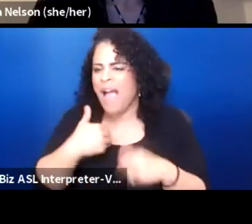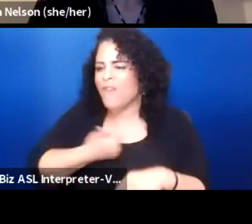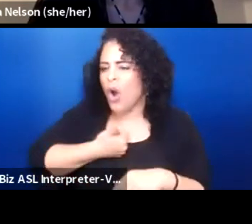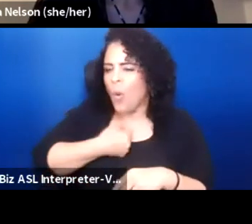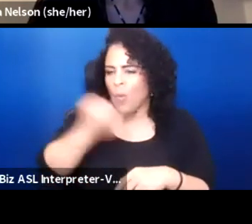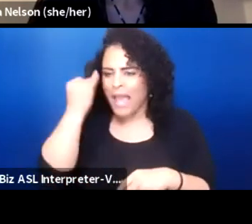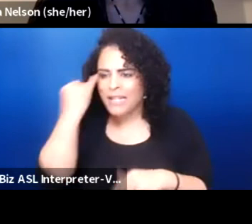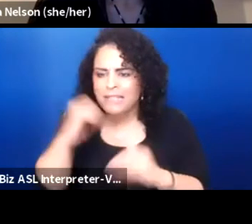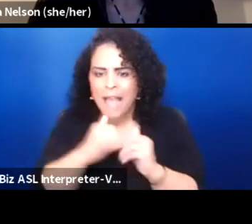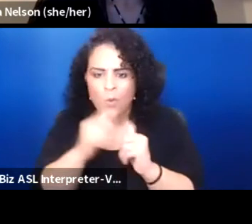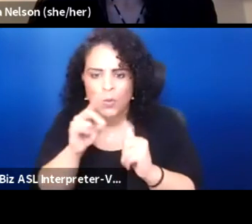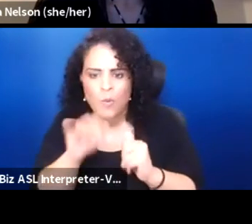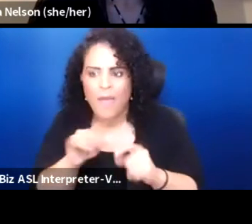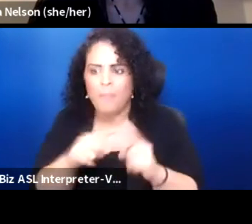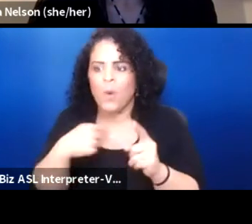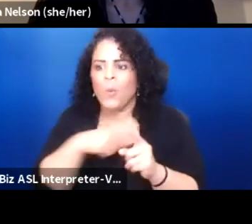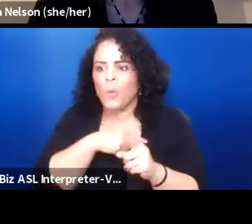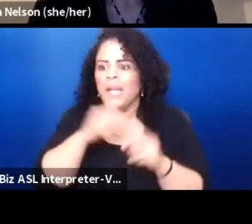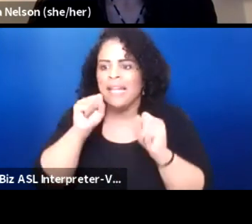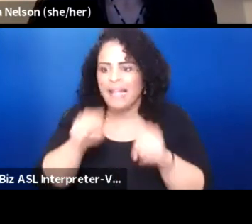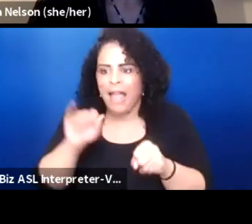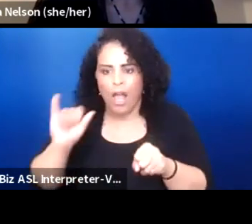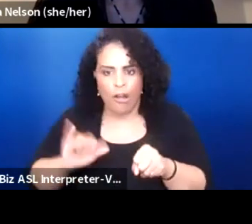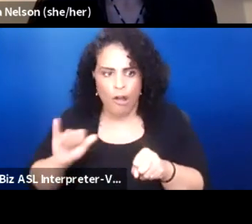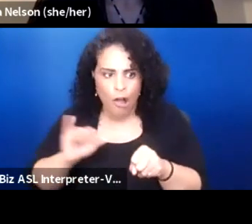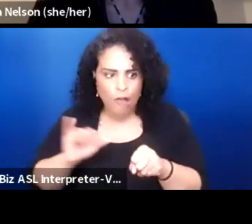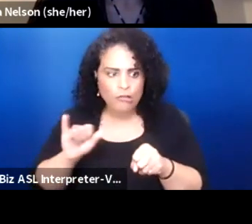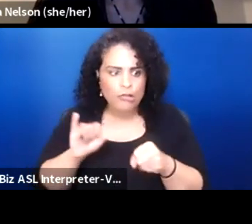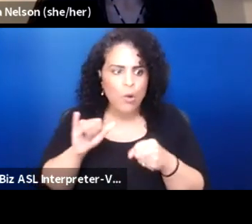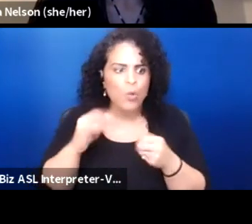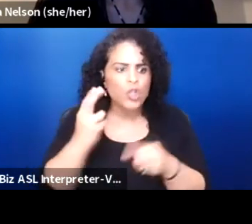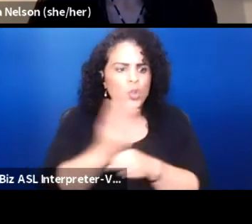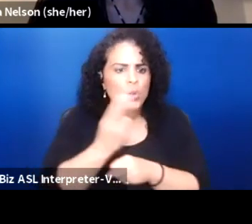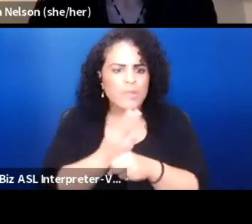of how to do that but we can also use it in a healing way.